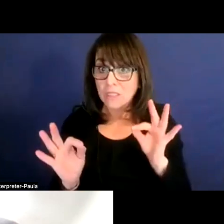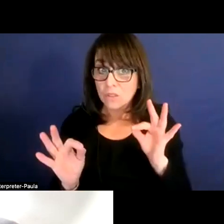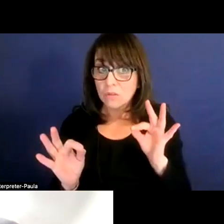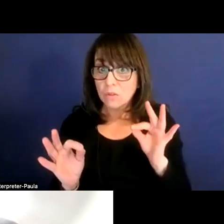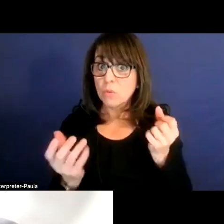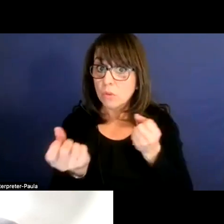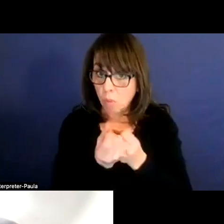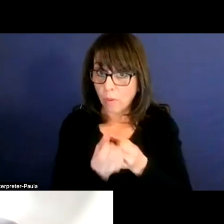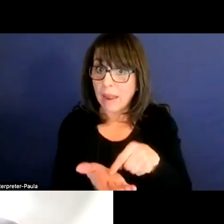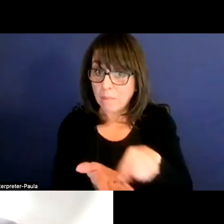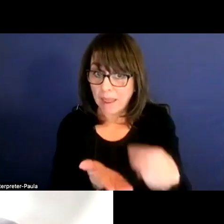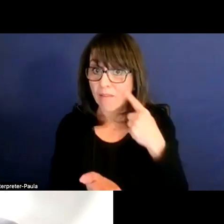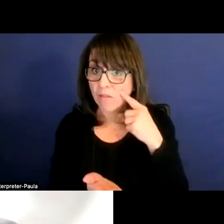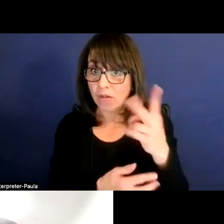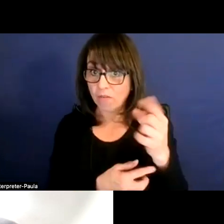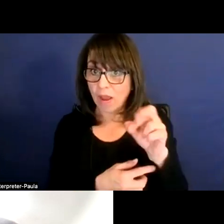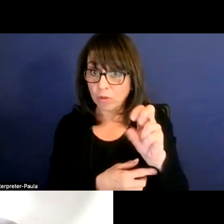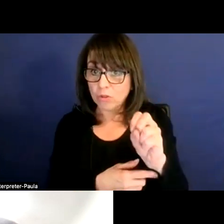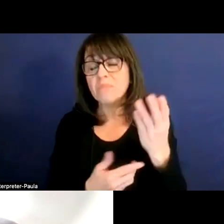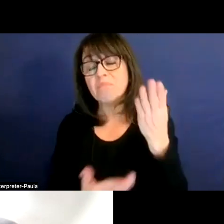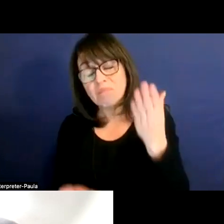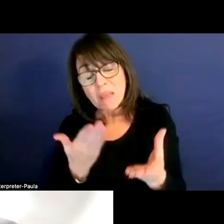And oftentimes, it's gonna come from any money that the state has.